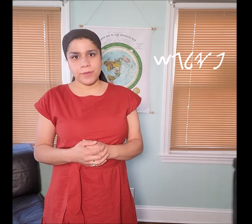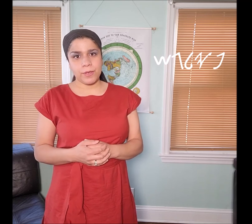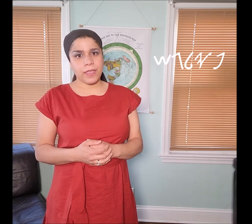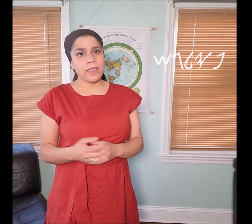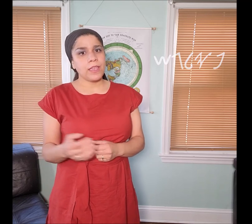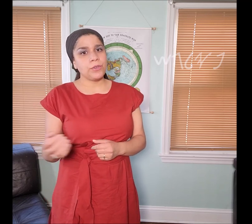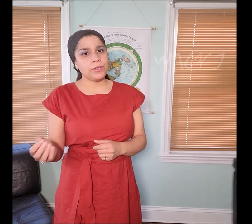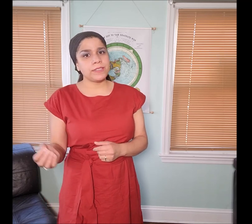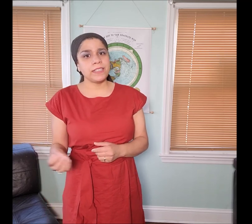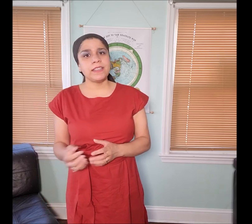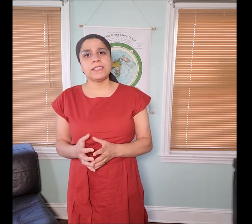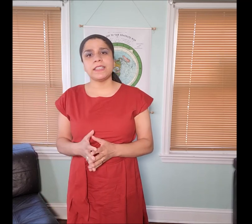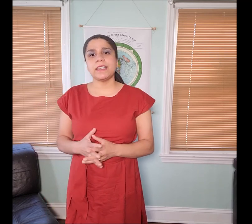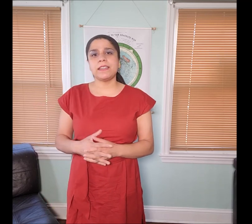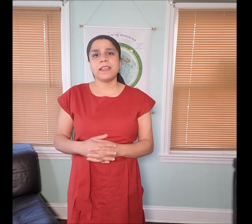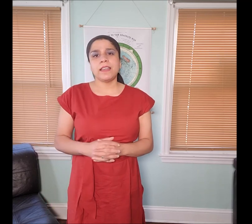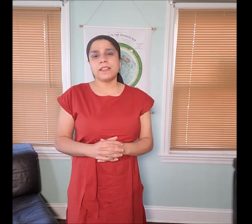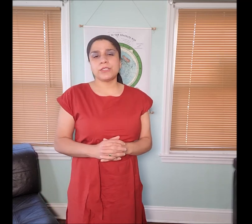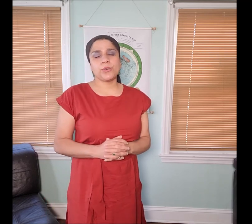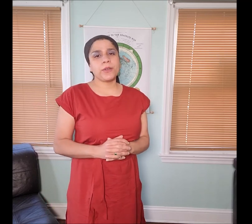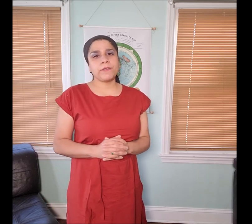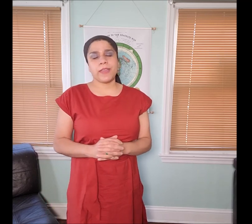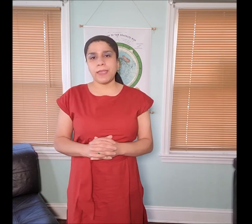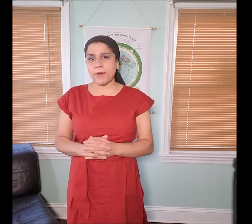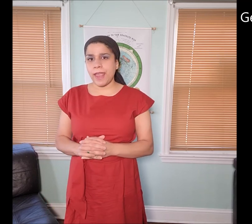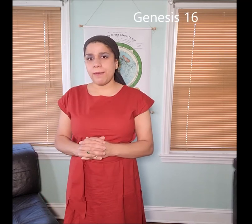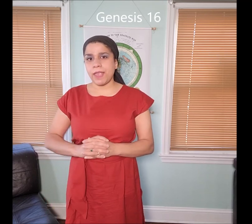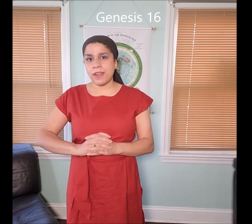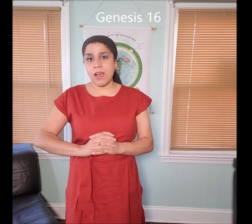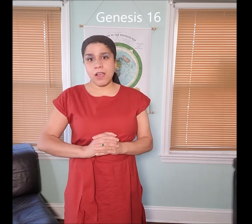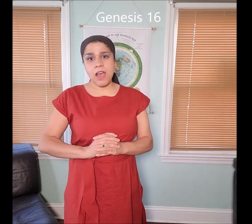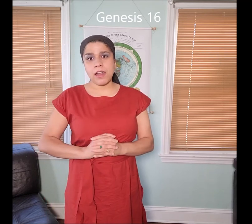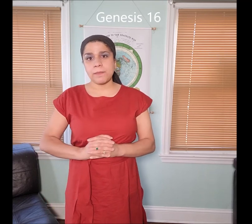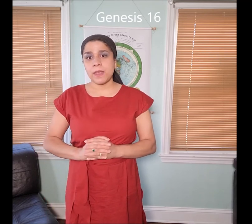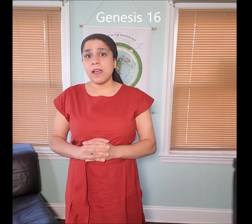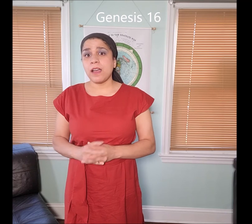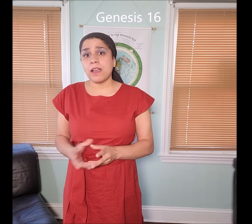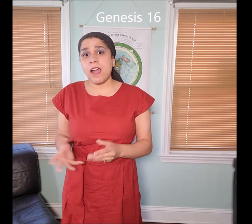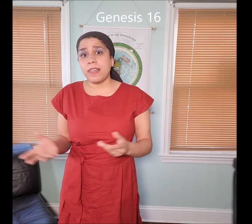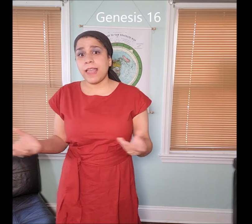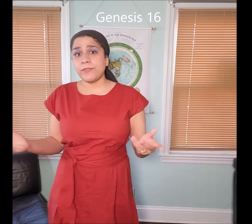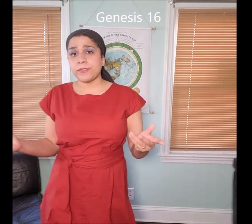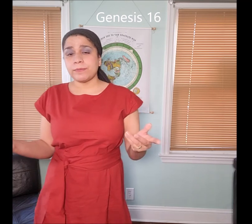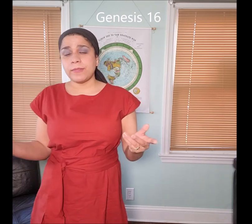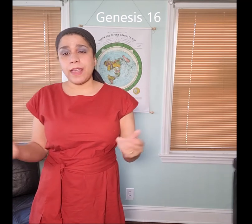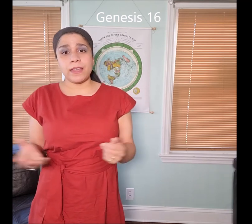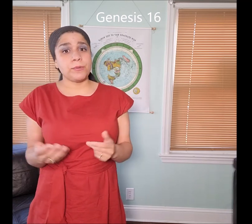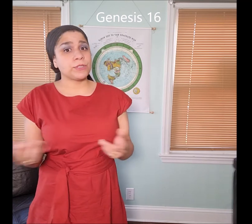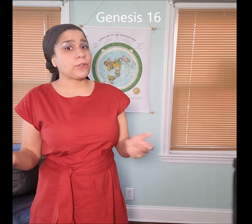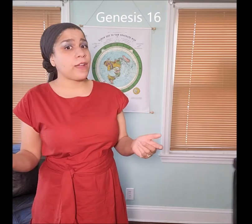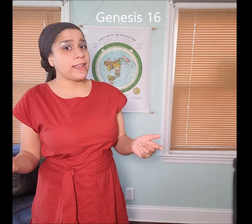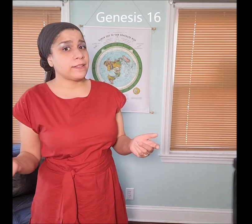Okay. You can see this in the story of Abraham and Hagar. Hagar left and it was her right,